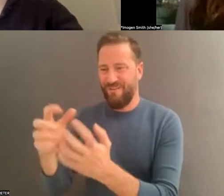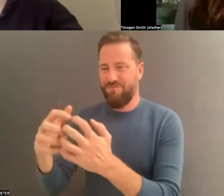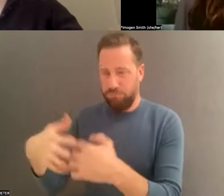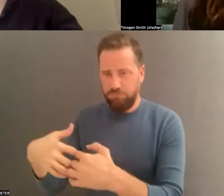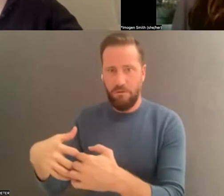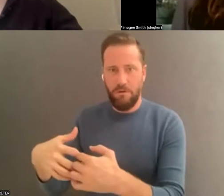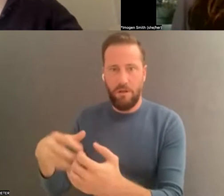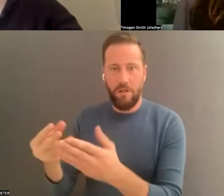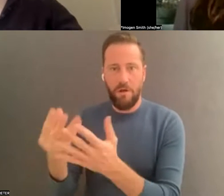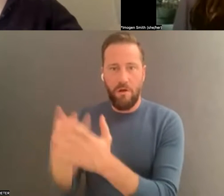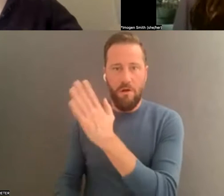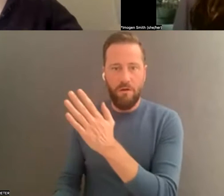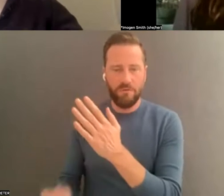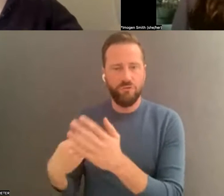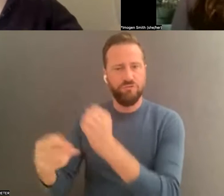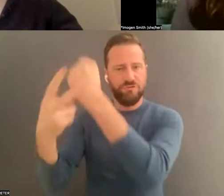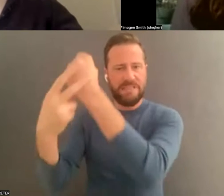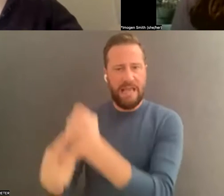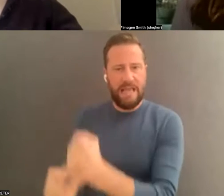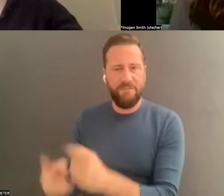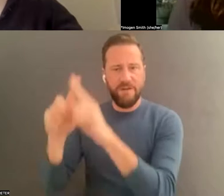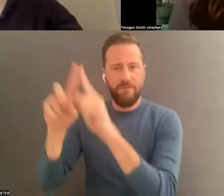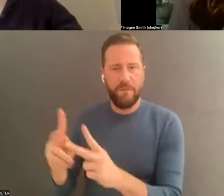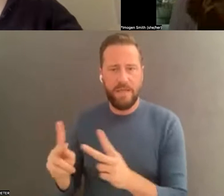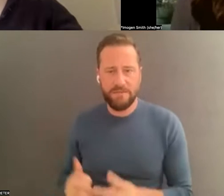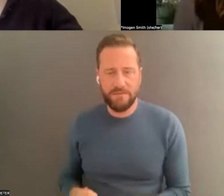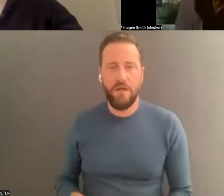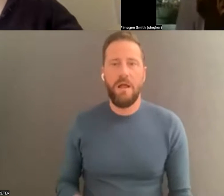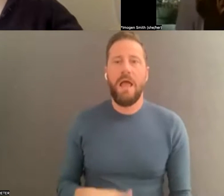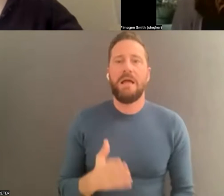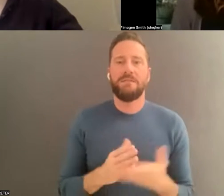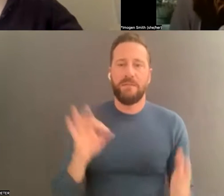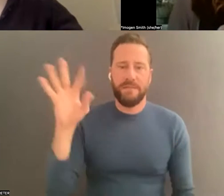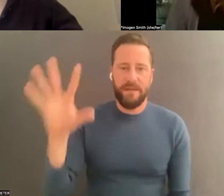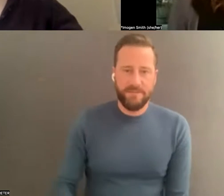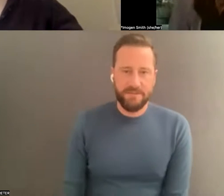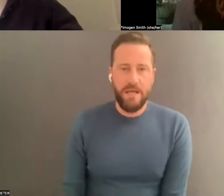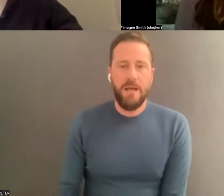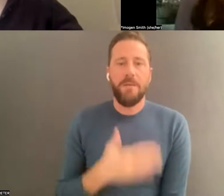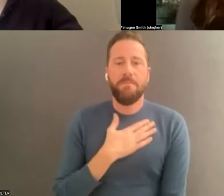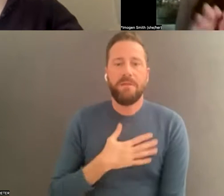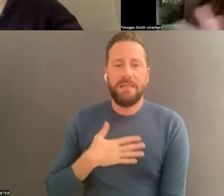First of all, please don't play your old videotapes, even if you still have an old